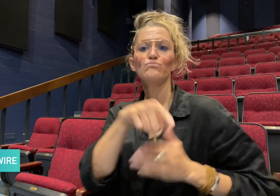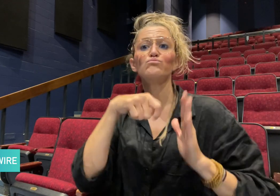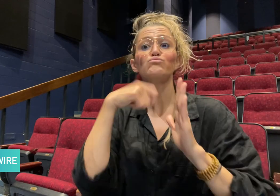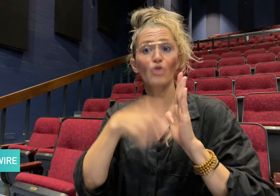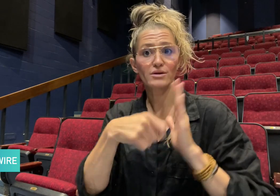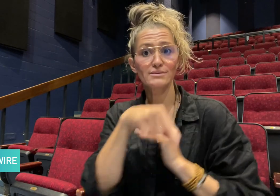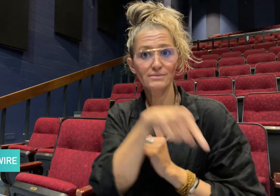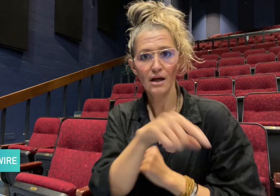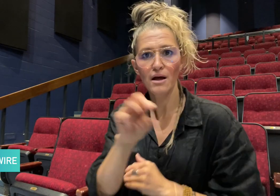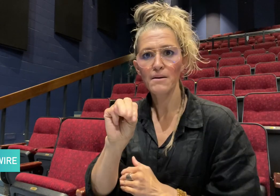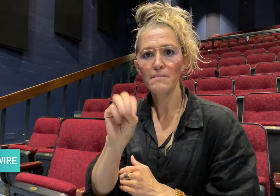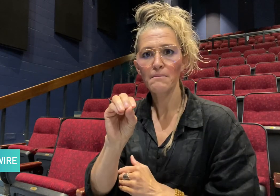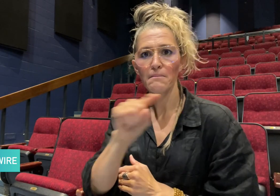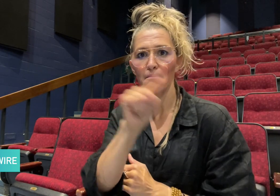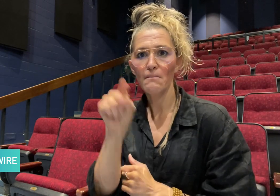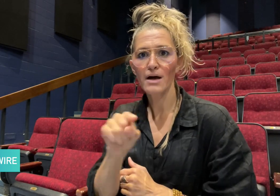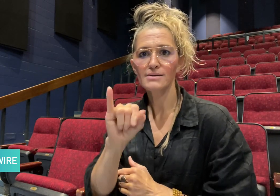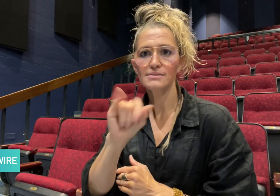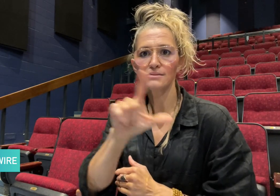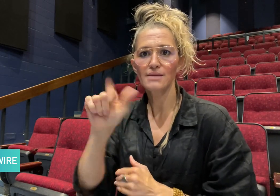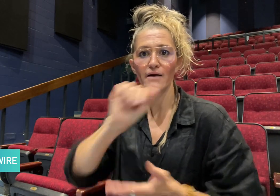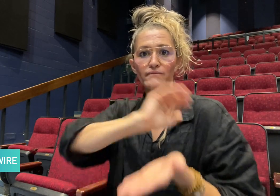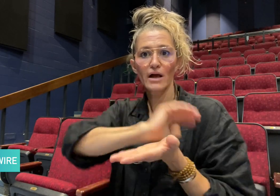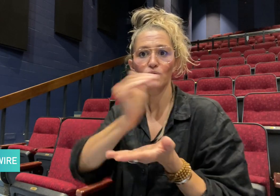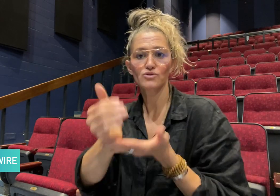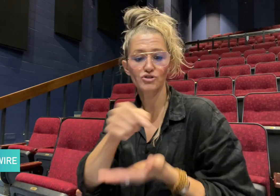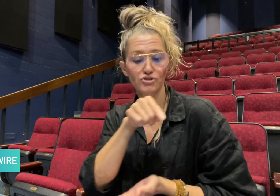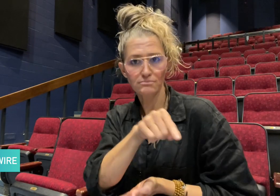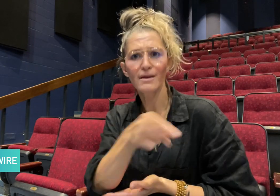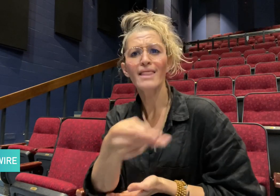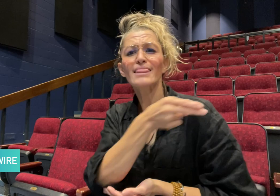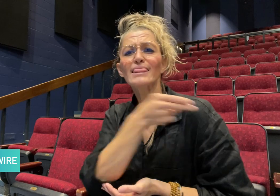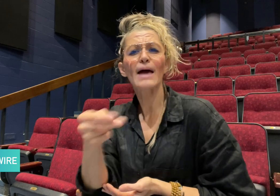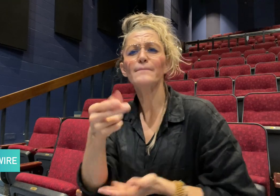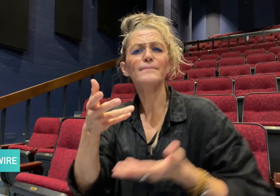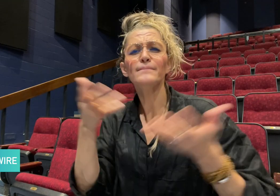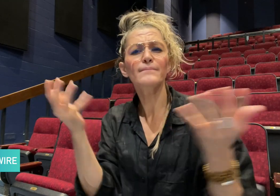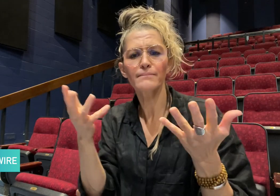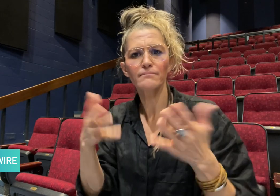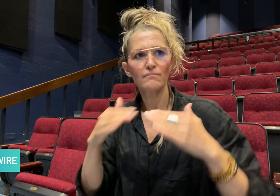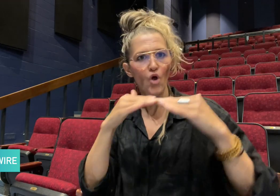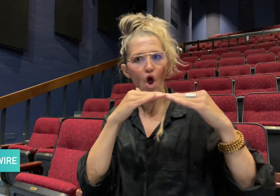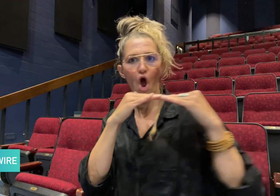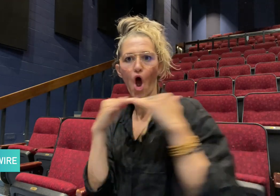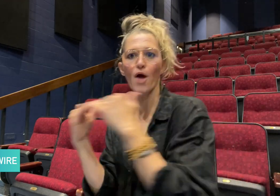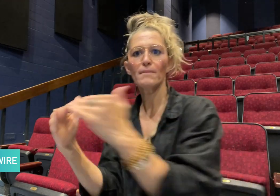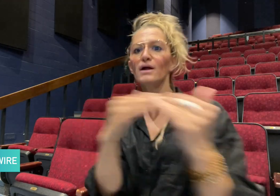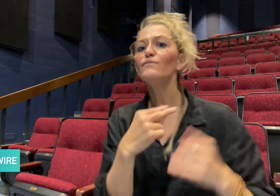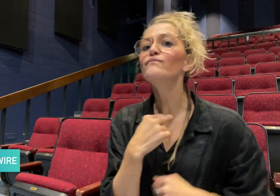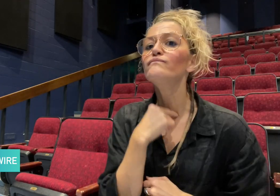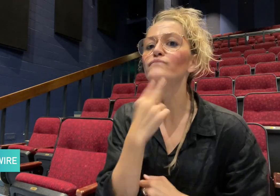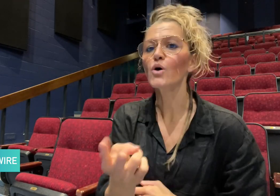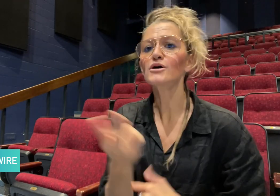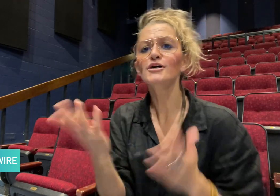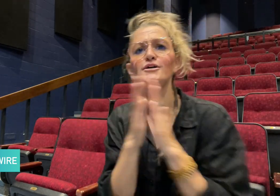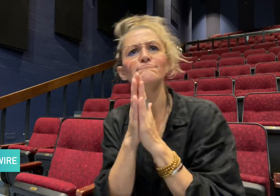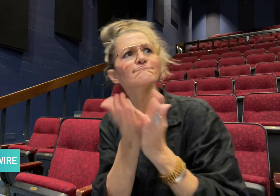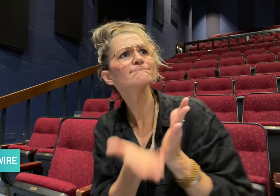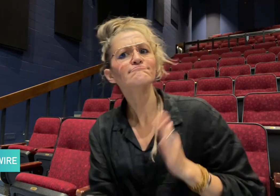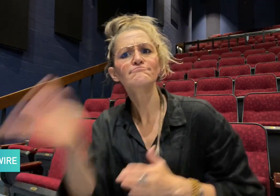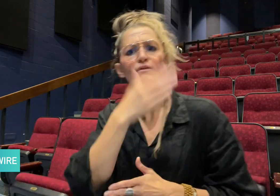project at Mozilla Foundation, Common Voice, to get